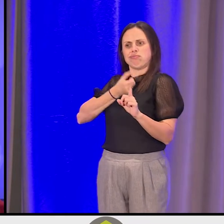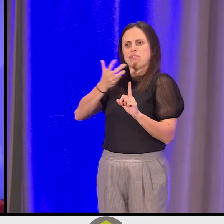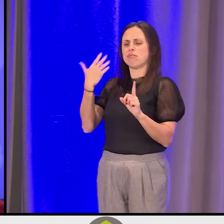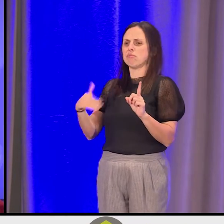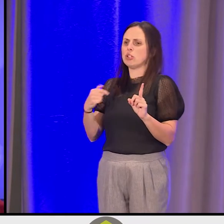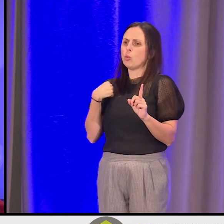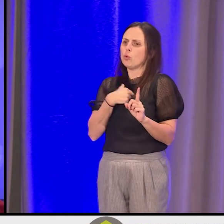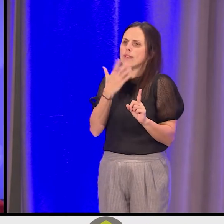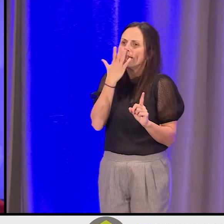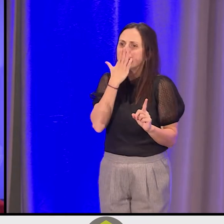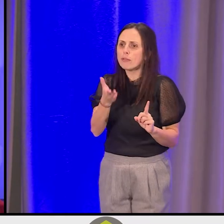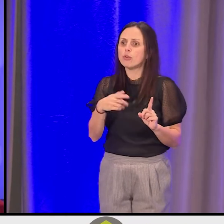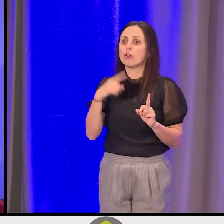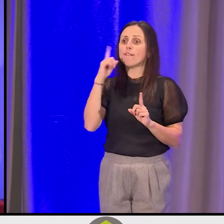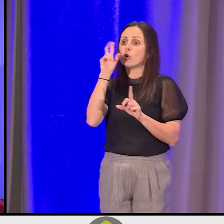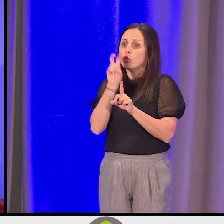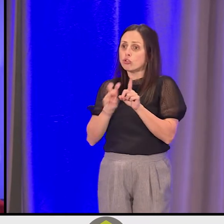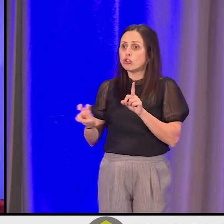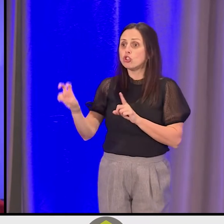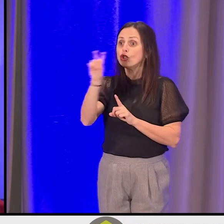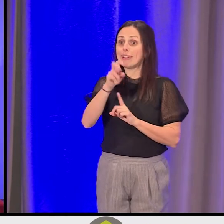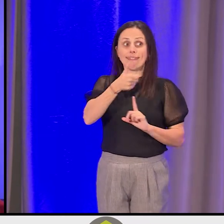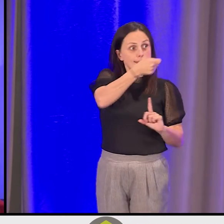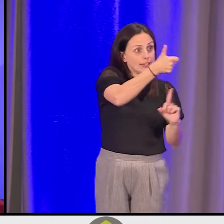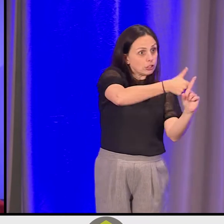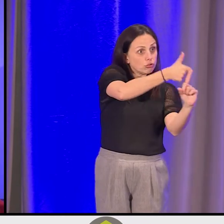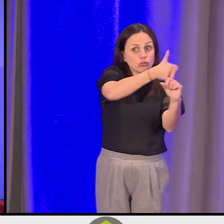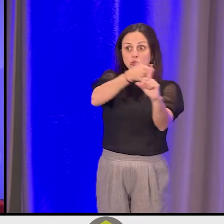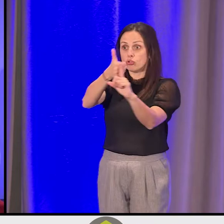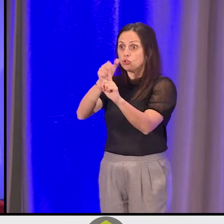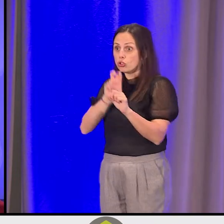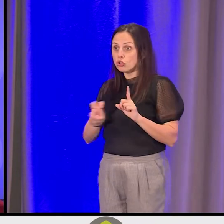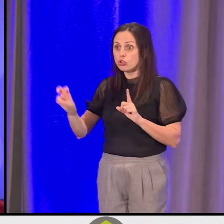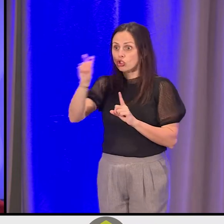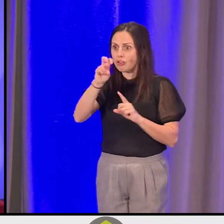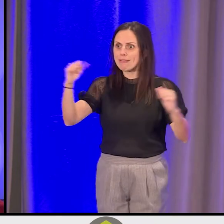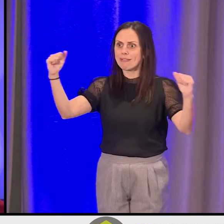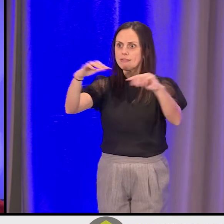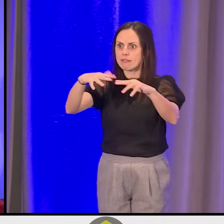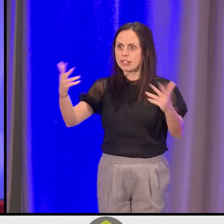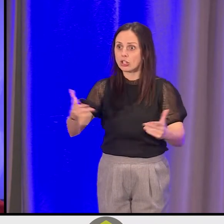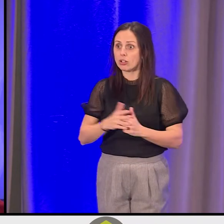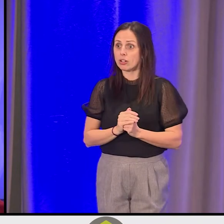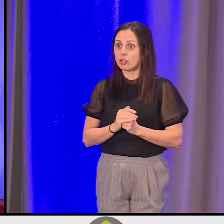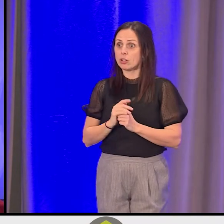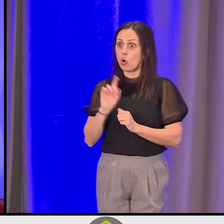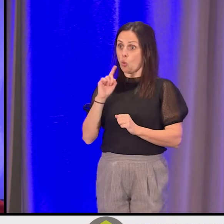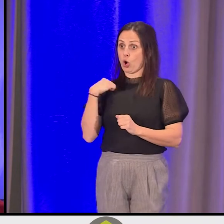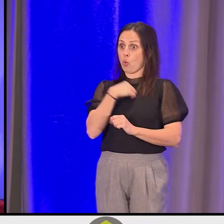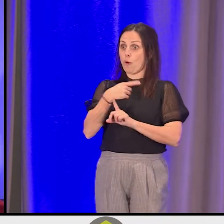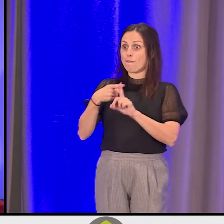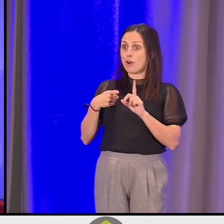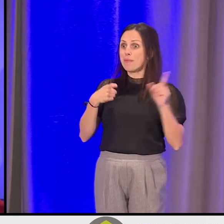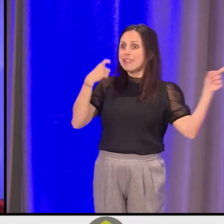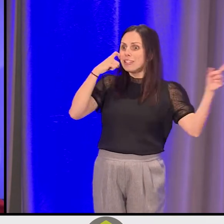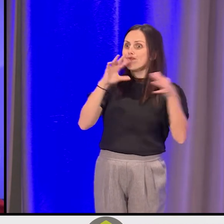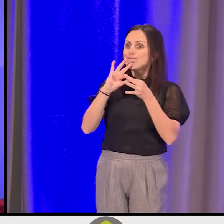of the journey of each of you and of being here and where we come from. And so he shared our names.